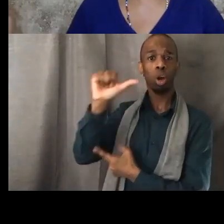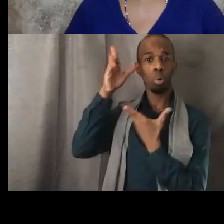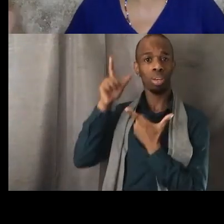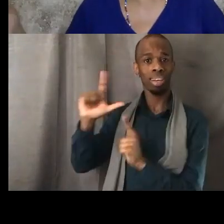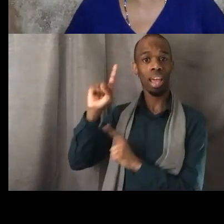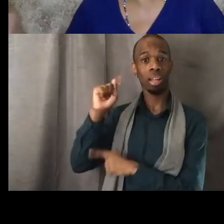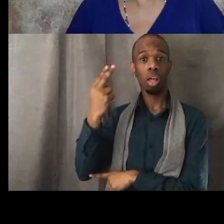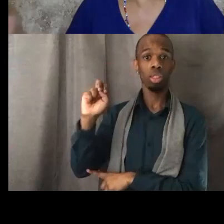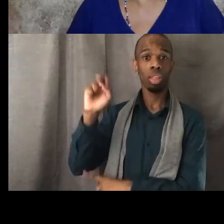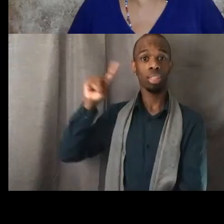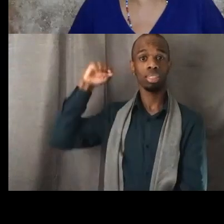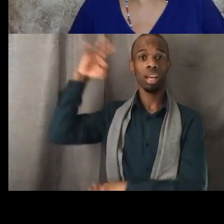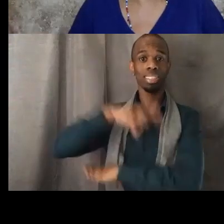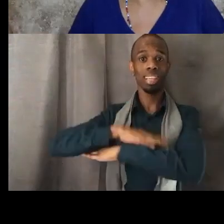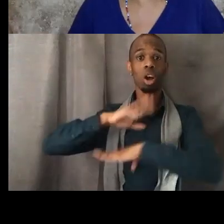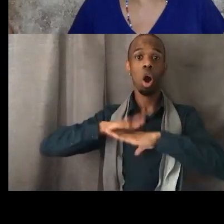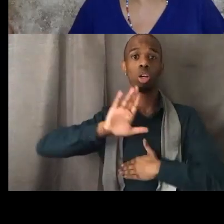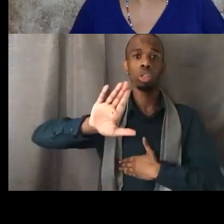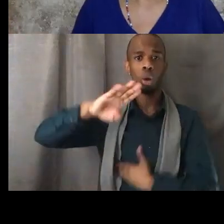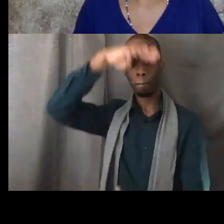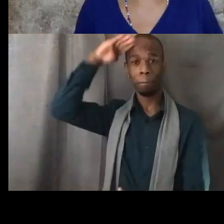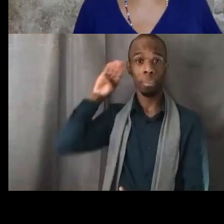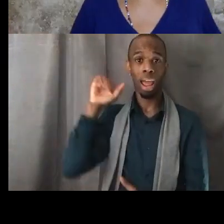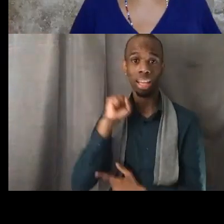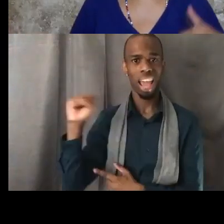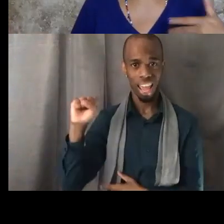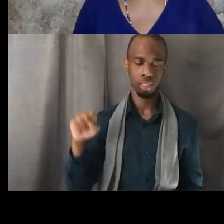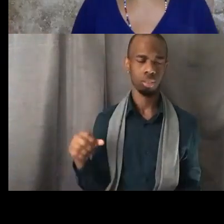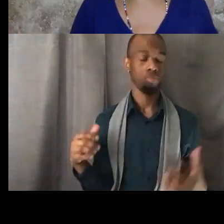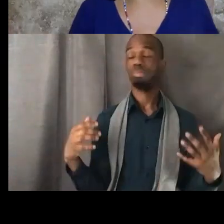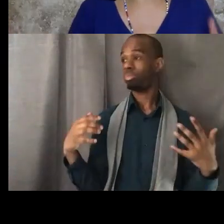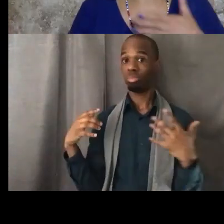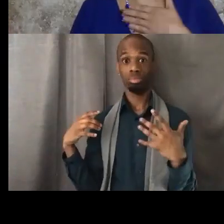This is in the 1980s, right? And so people